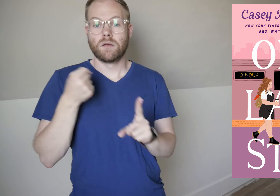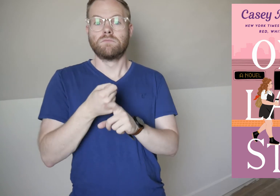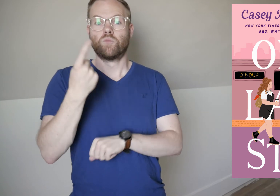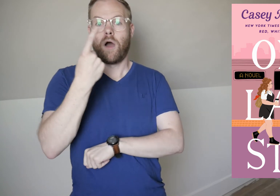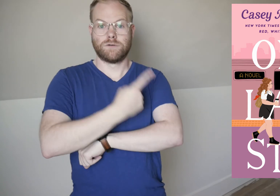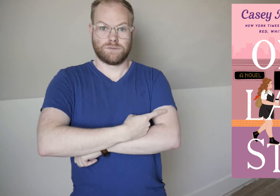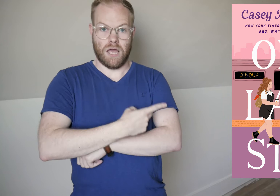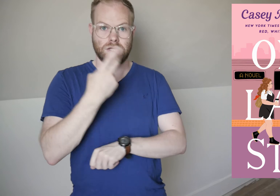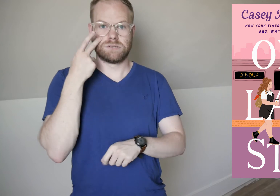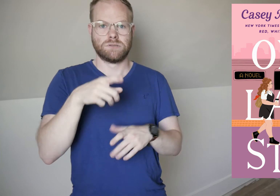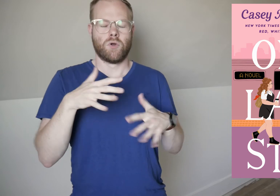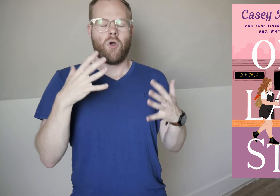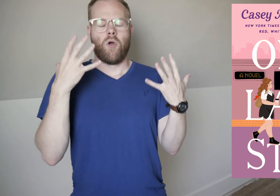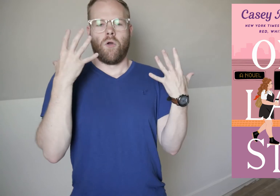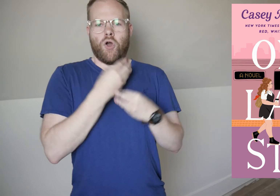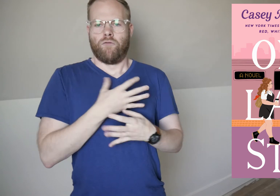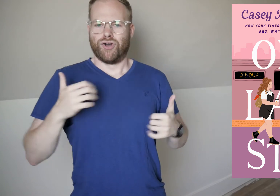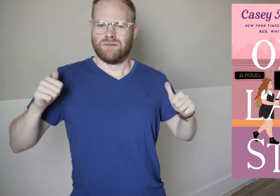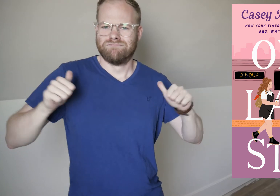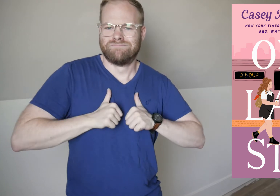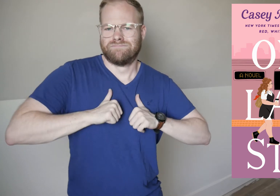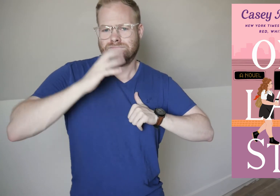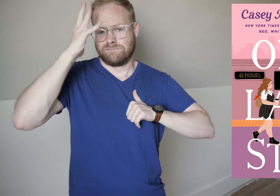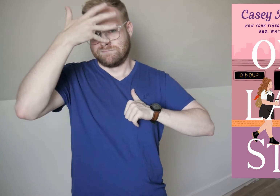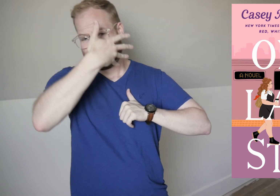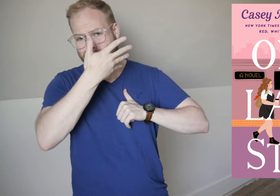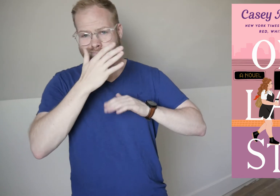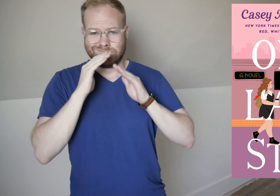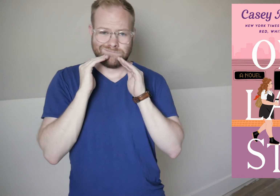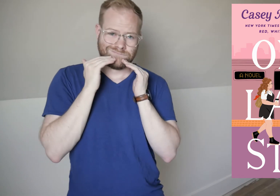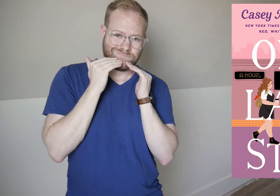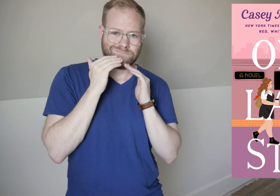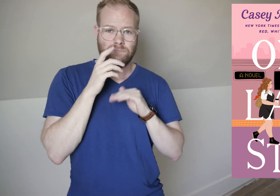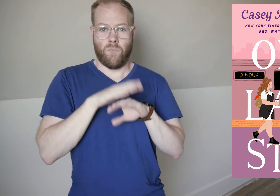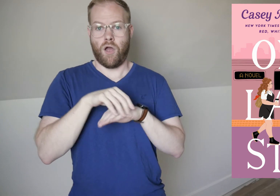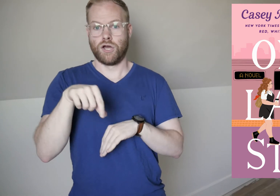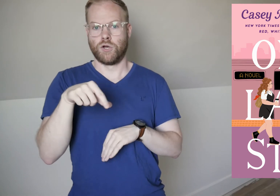Until one day, August sees this gorgeous leather-jacket-swoopy-hair-soft-smile girl on the Q.